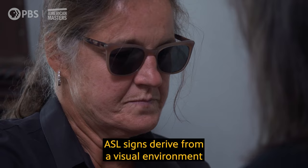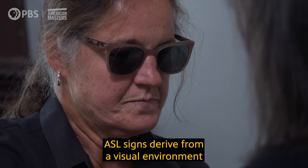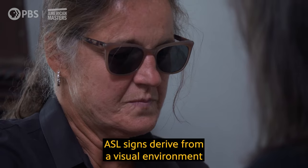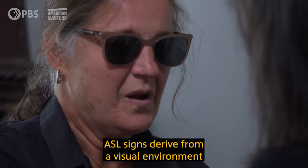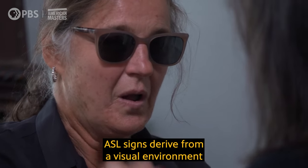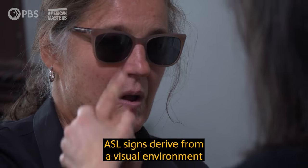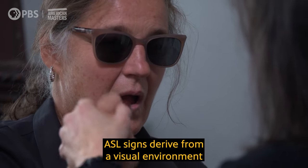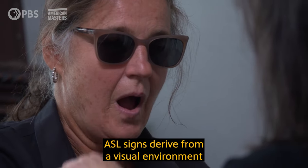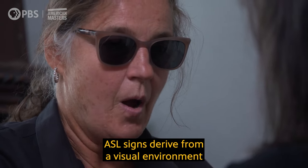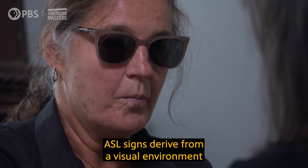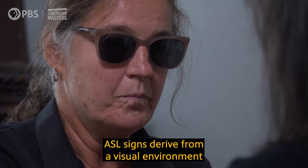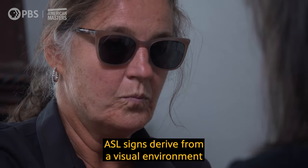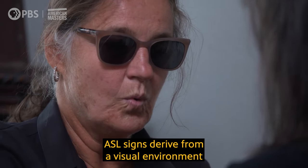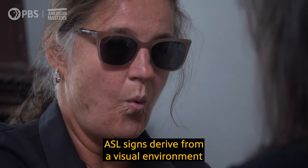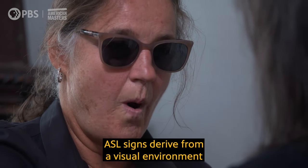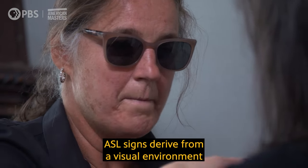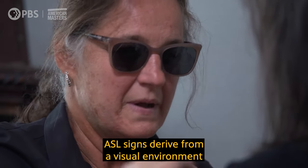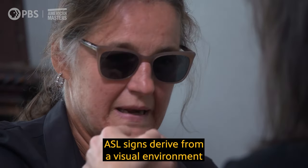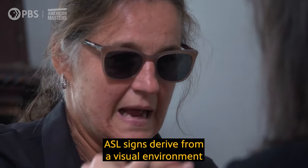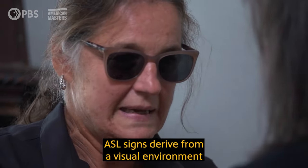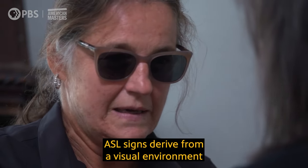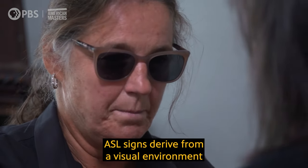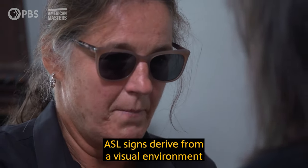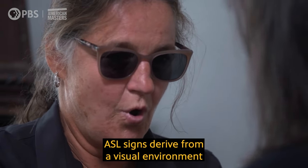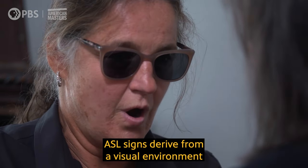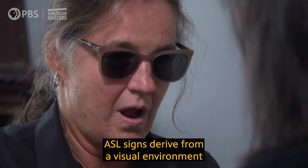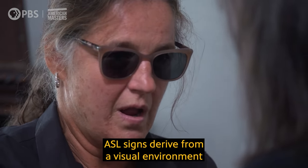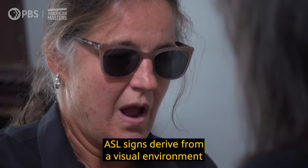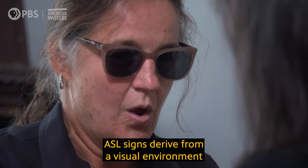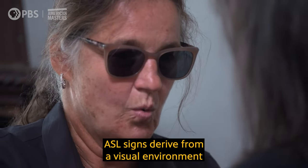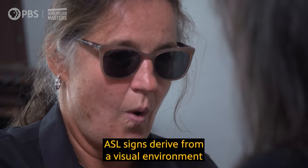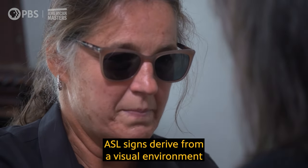ASL signs derive from a visual environment